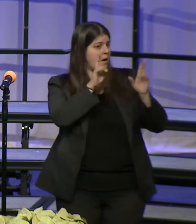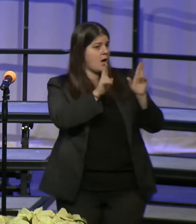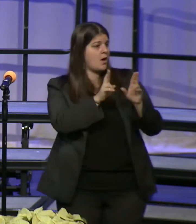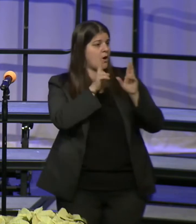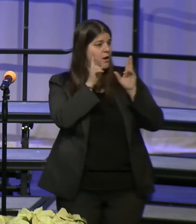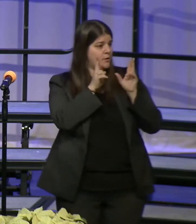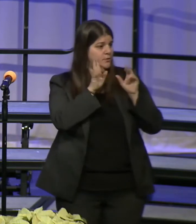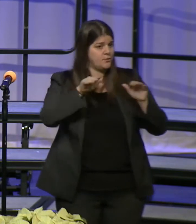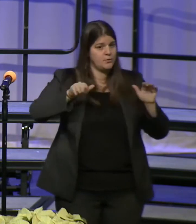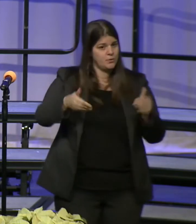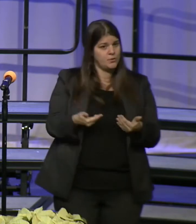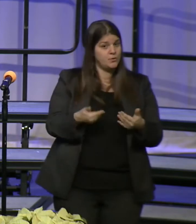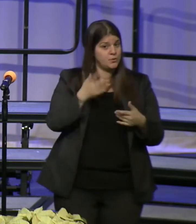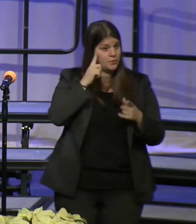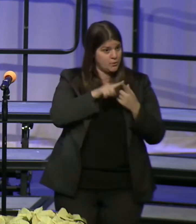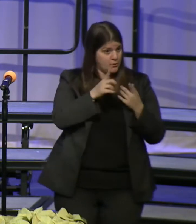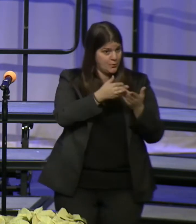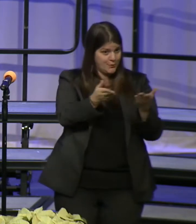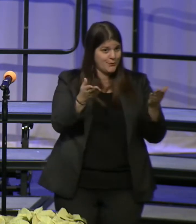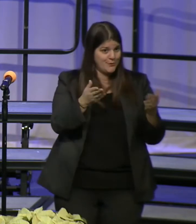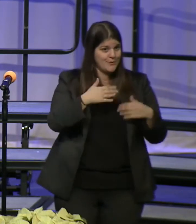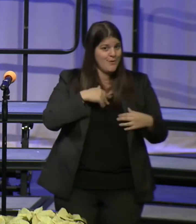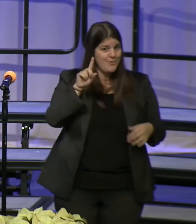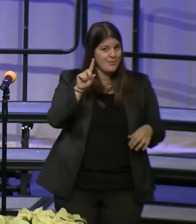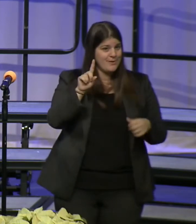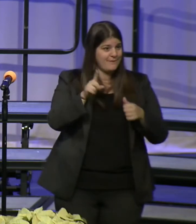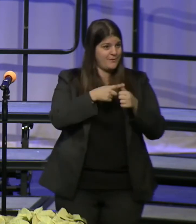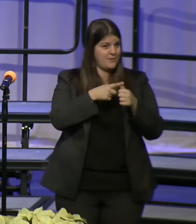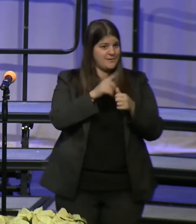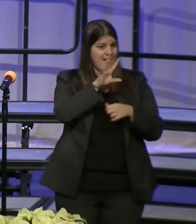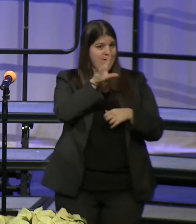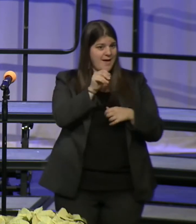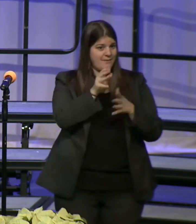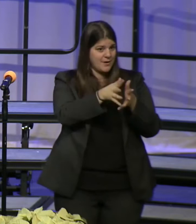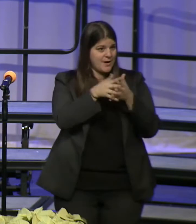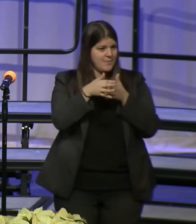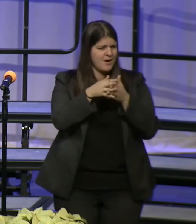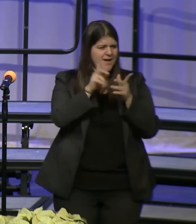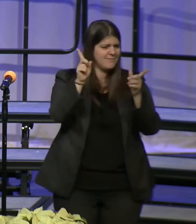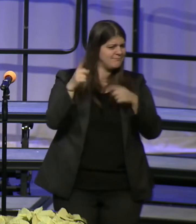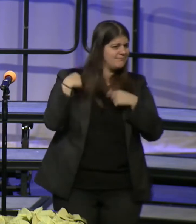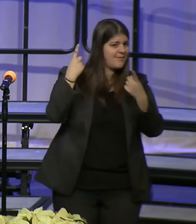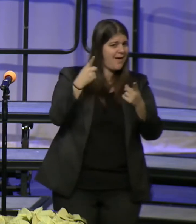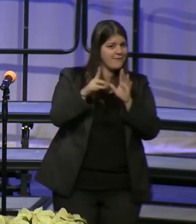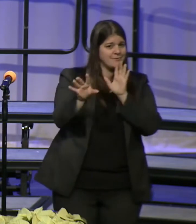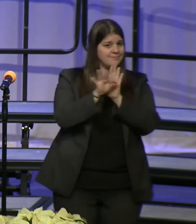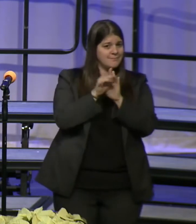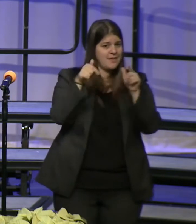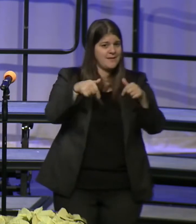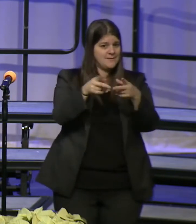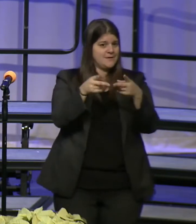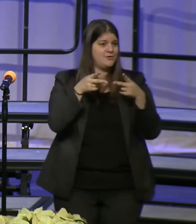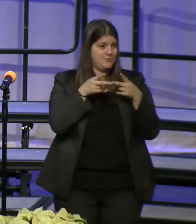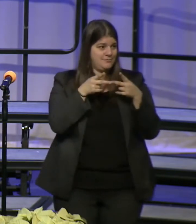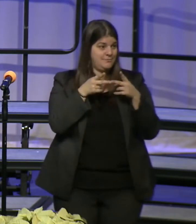introduce to you the first African-American ever elected to this position, someone who makes me